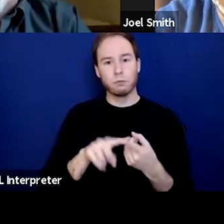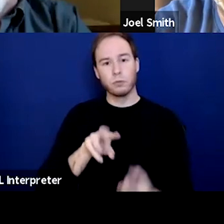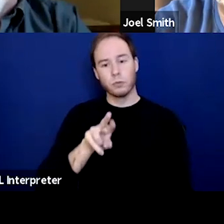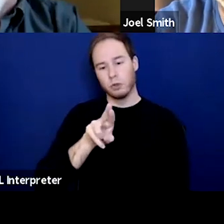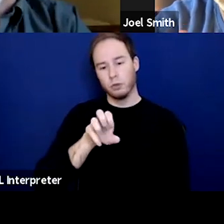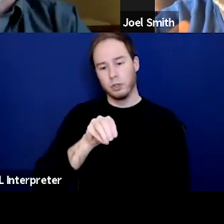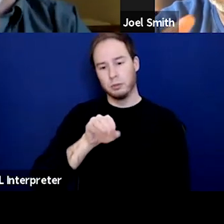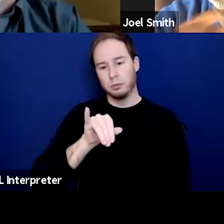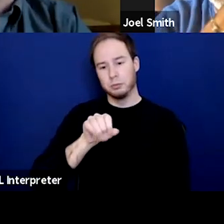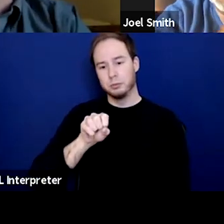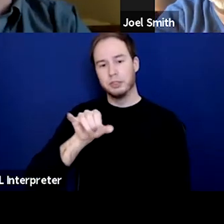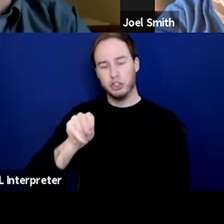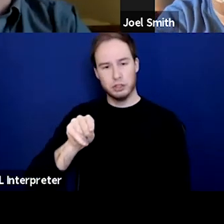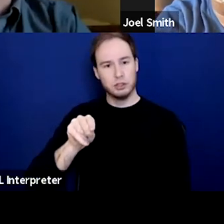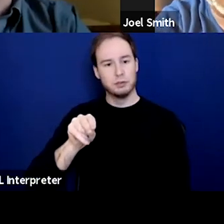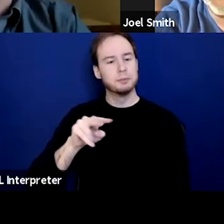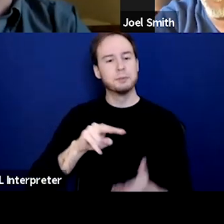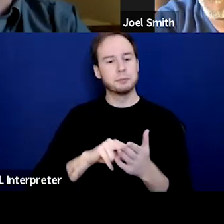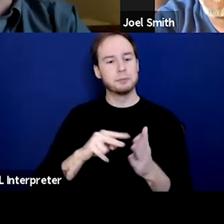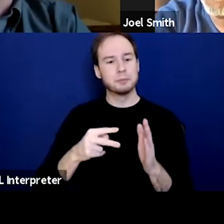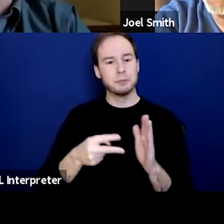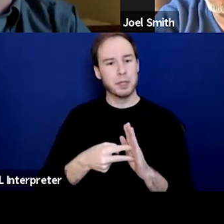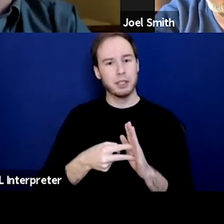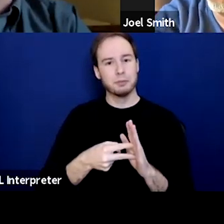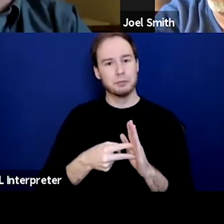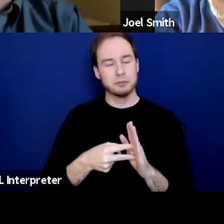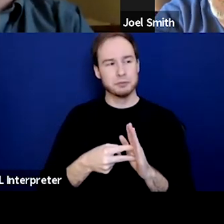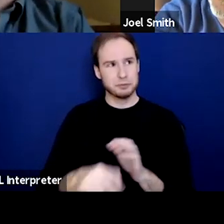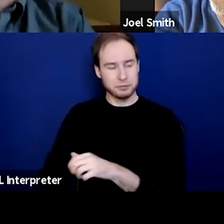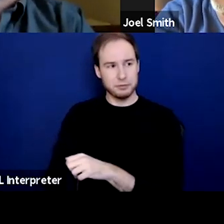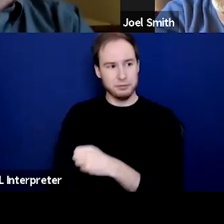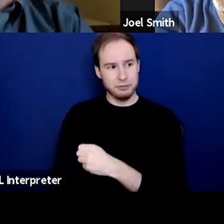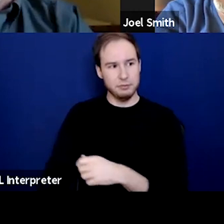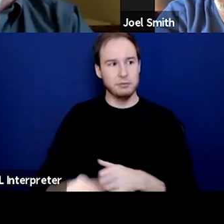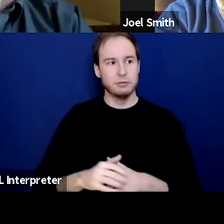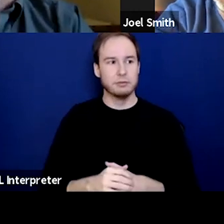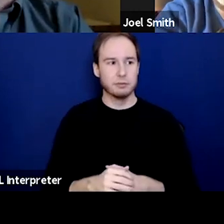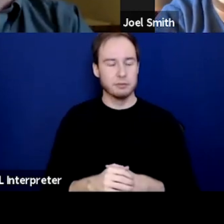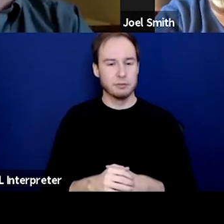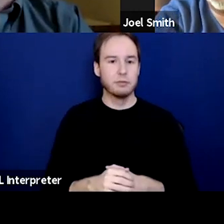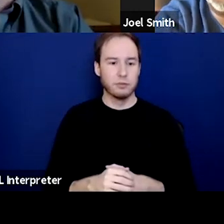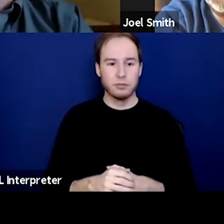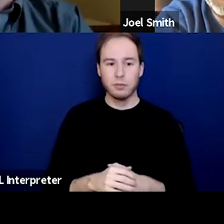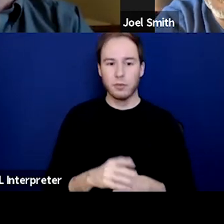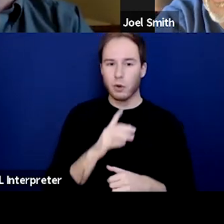And I've got this experience where part of it was recovery from alcohol and drugs.